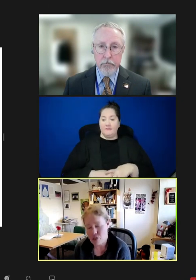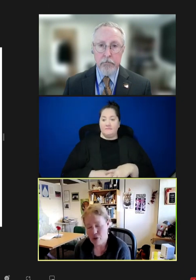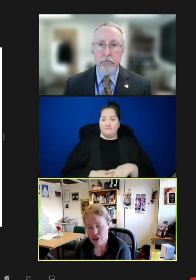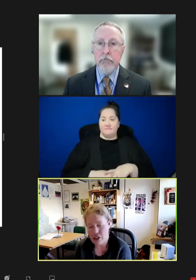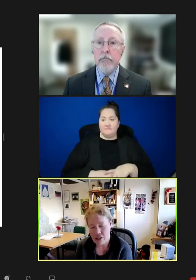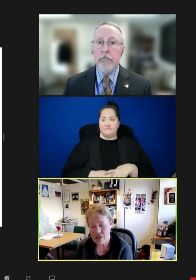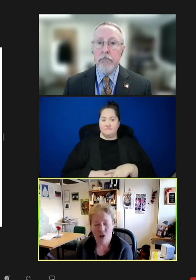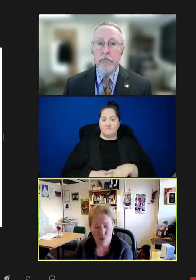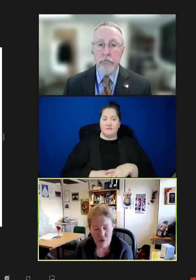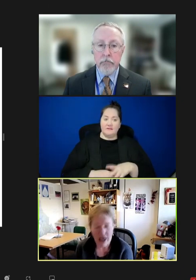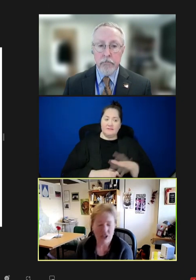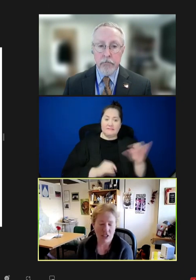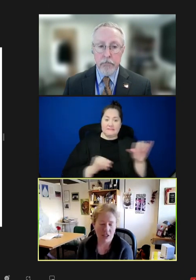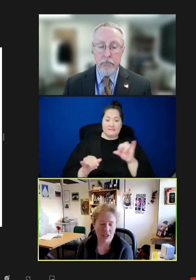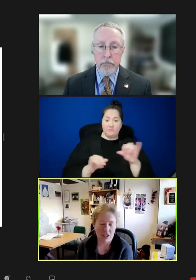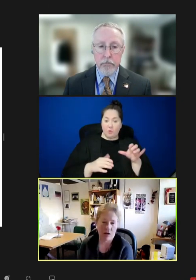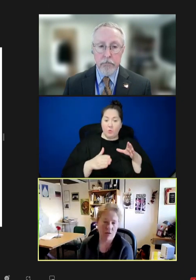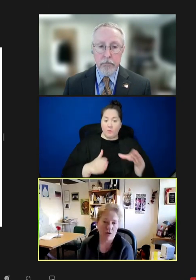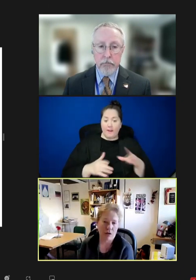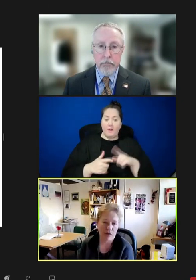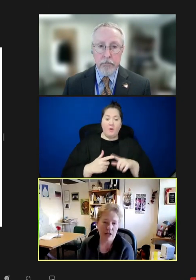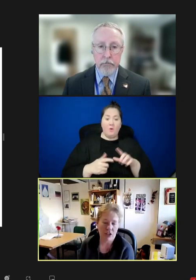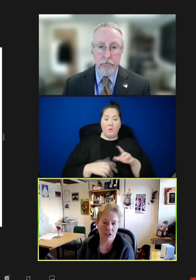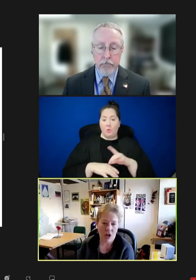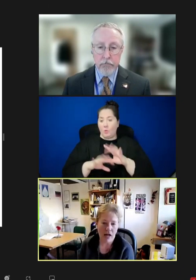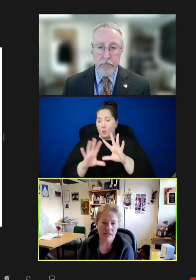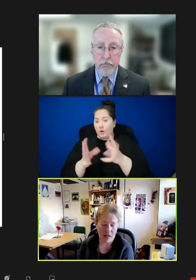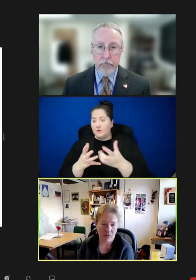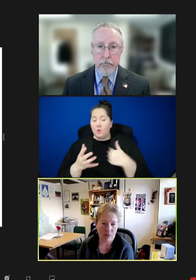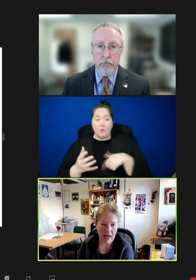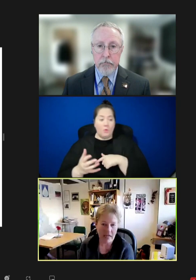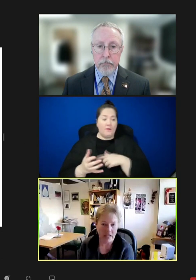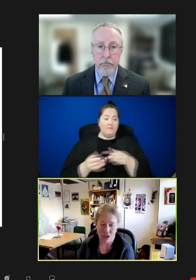but in a similar fashion as it did around the world, that we've actually lost some capacity